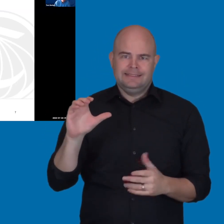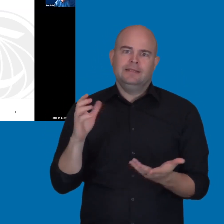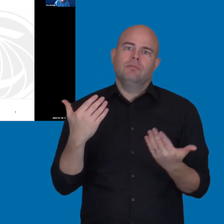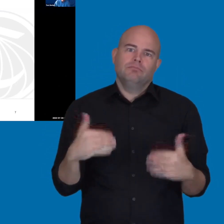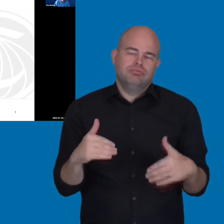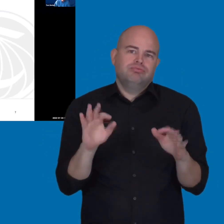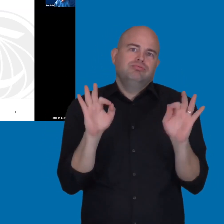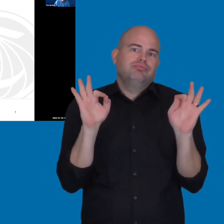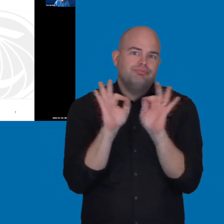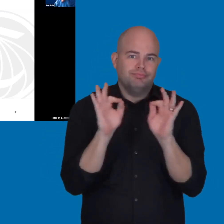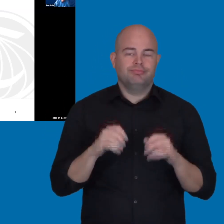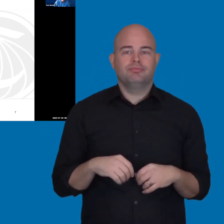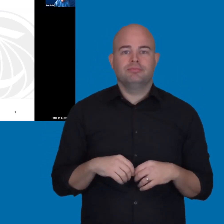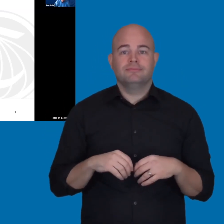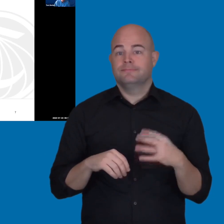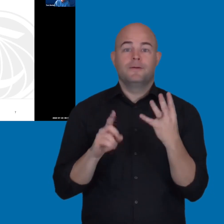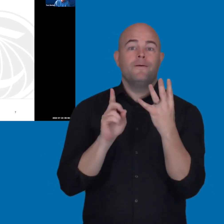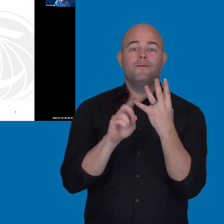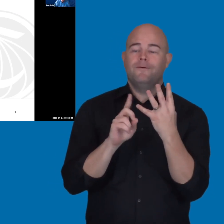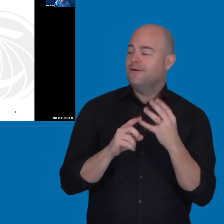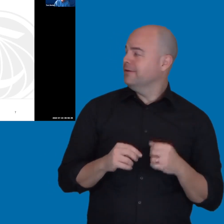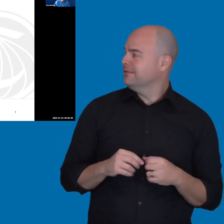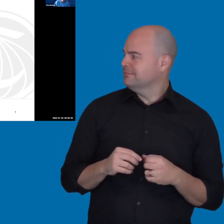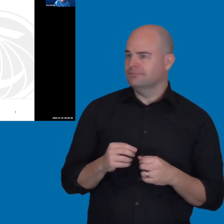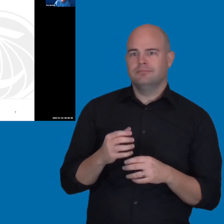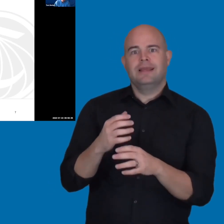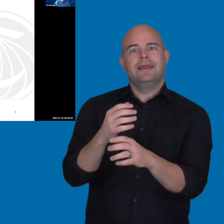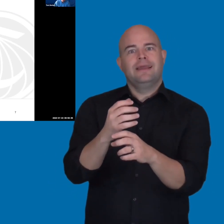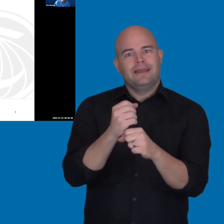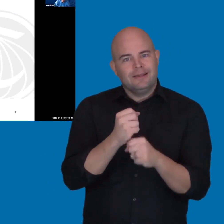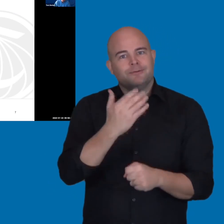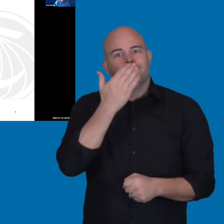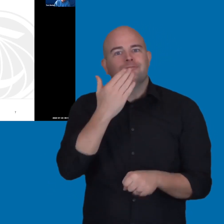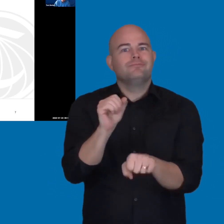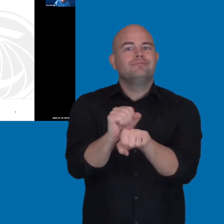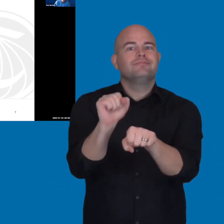The fourth goal is securing gainful employment. That's something that's really critical.